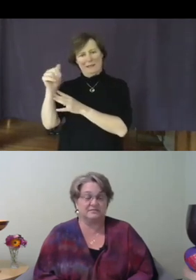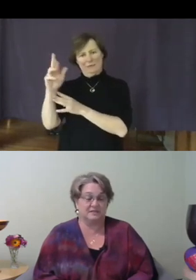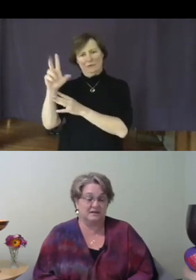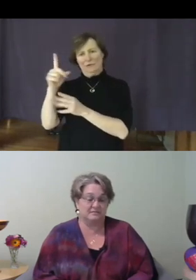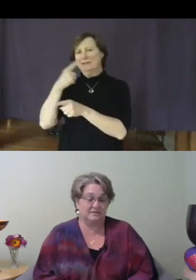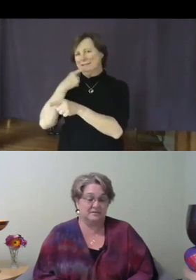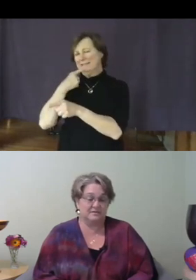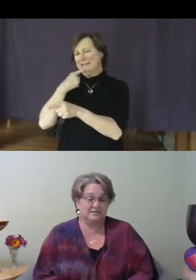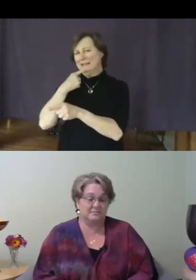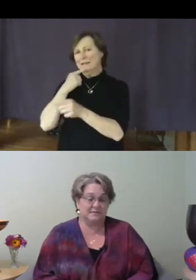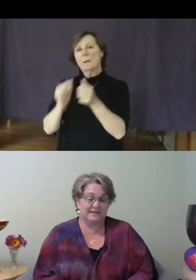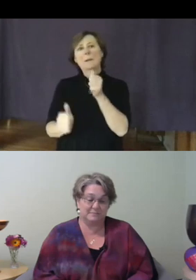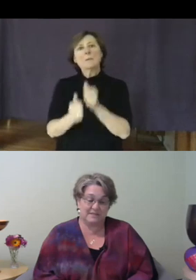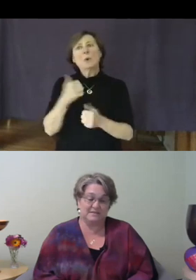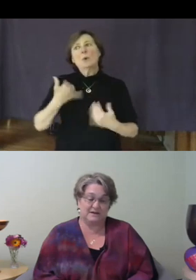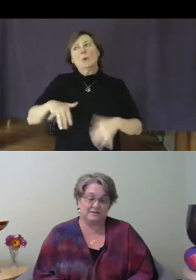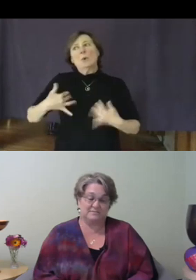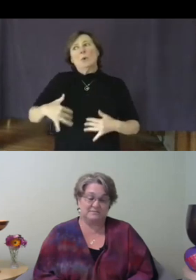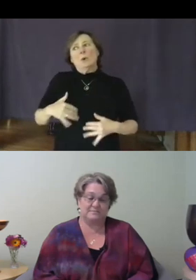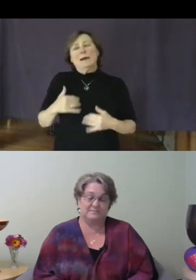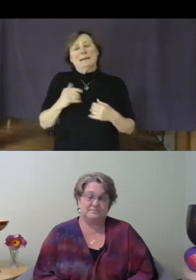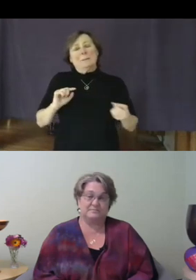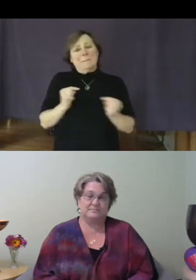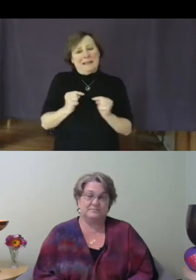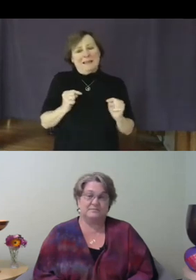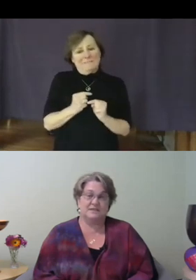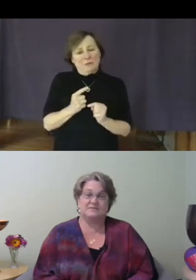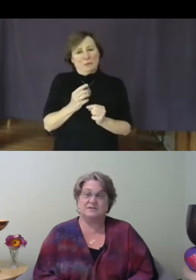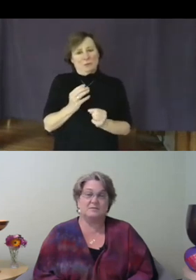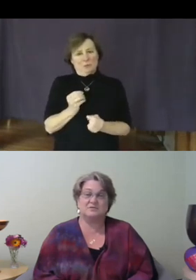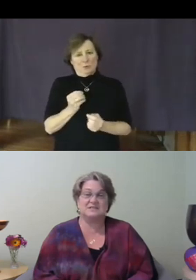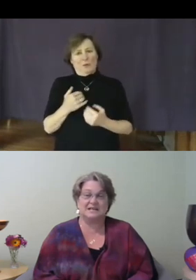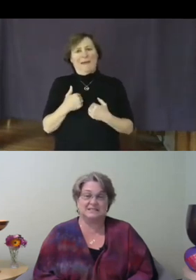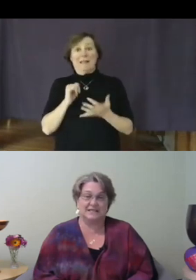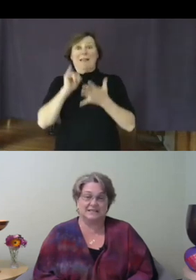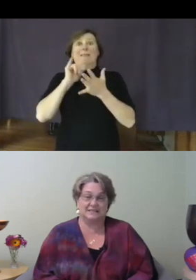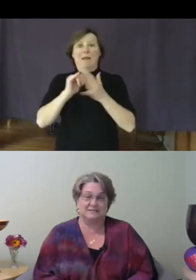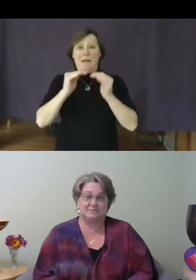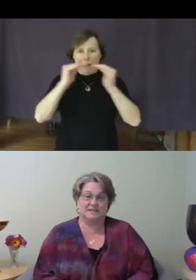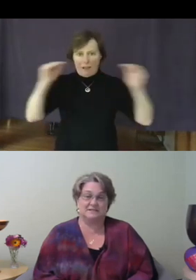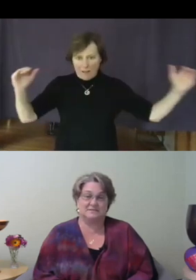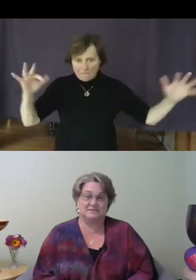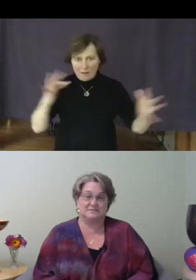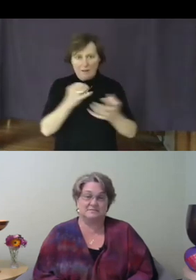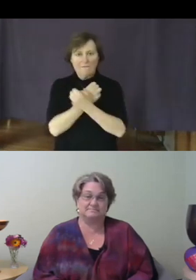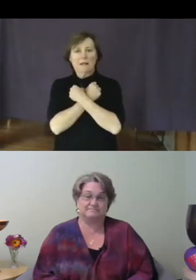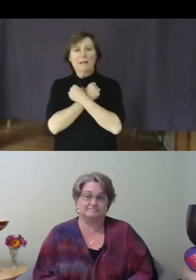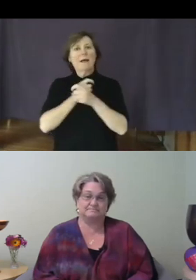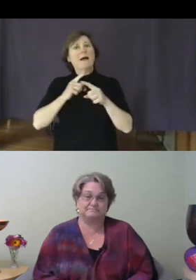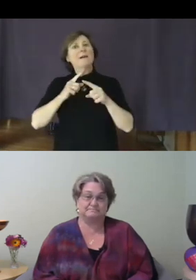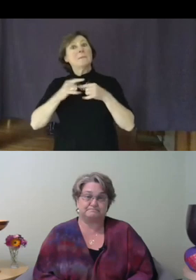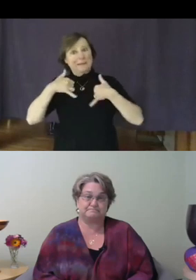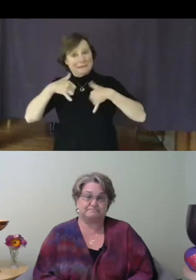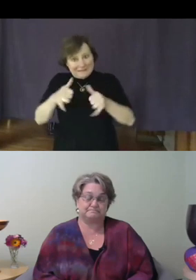love, but it can be there, even in the most unlikely places.